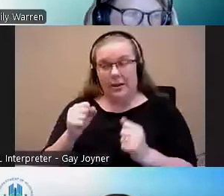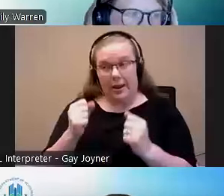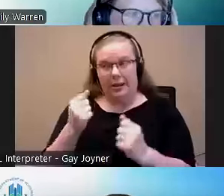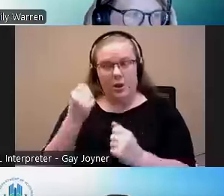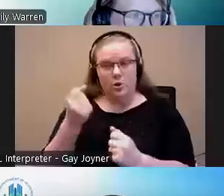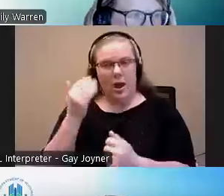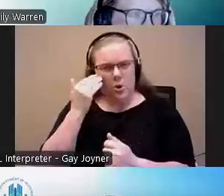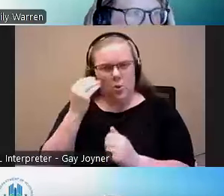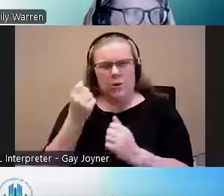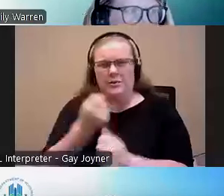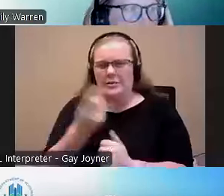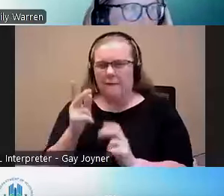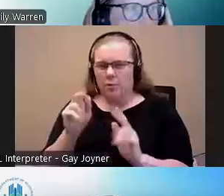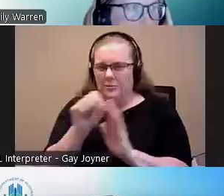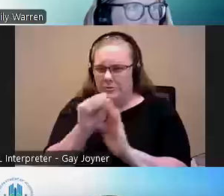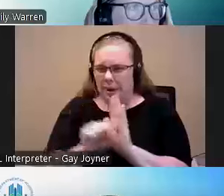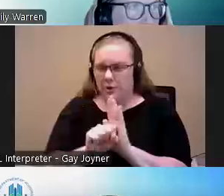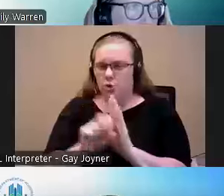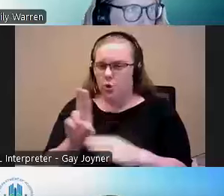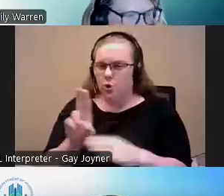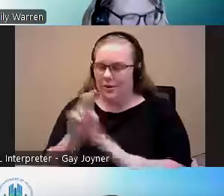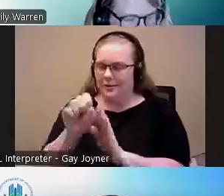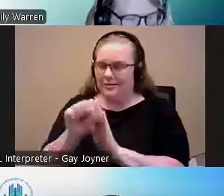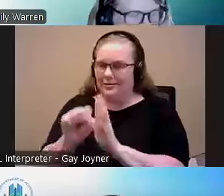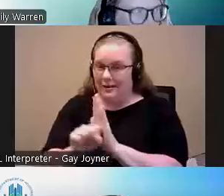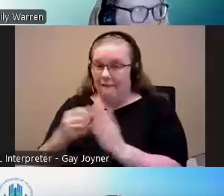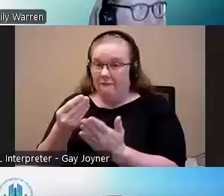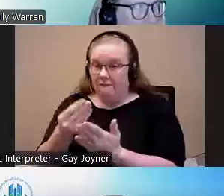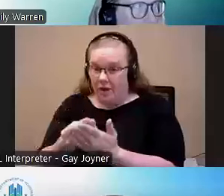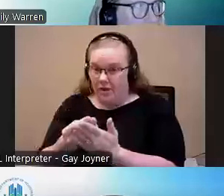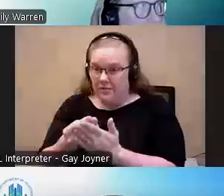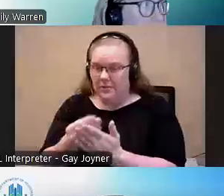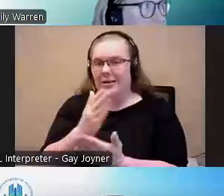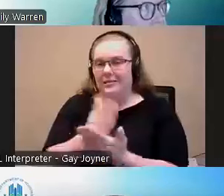funds commands in cases they have approved from CMS to use Medicaid to cover up to six months